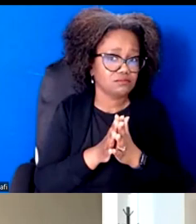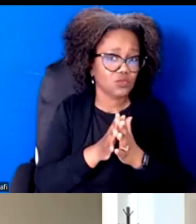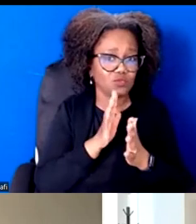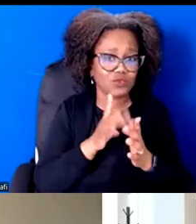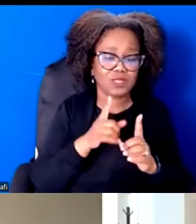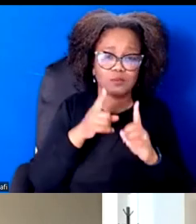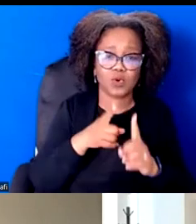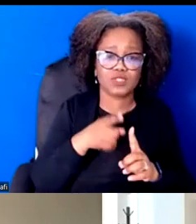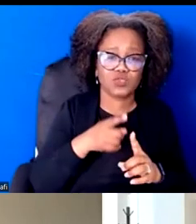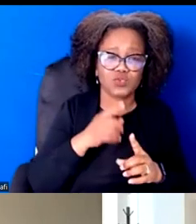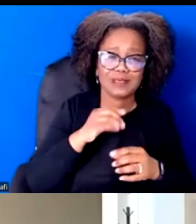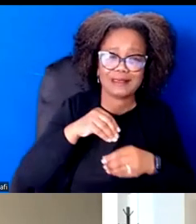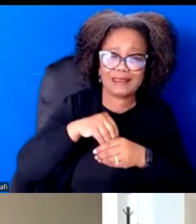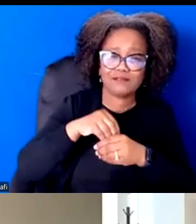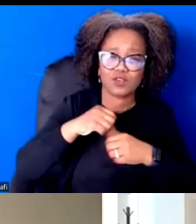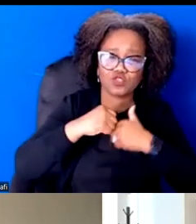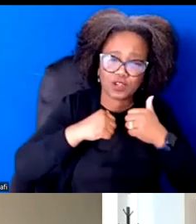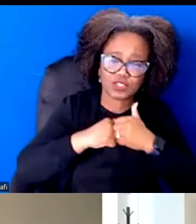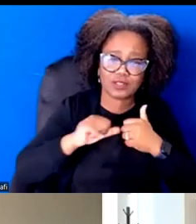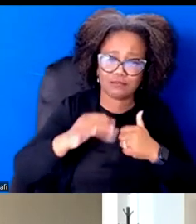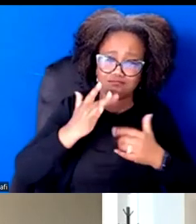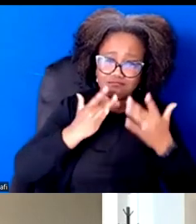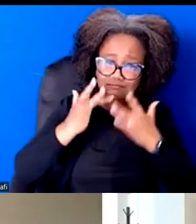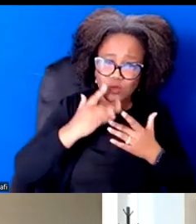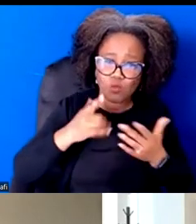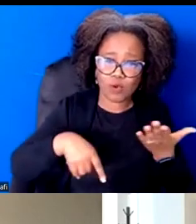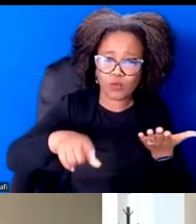Right. Both in terms of the structural barriers and the structures that we face and the climb